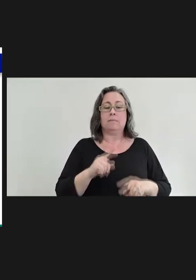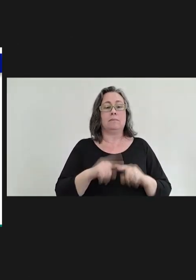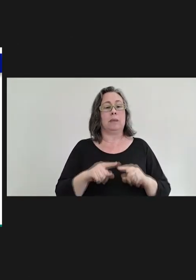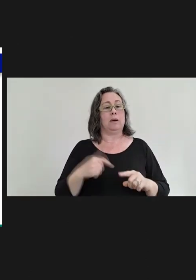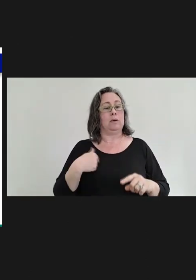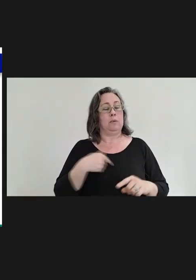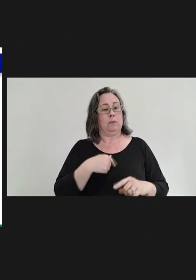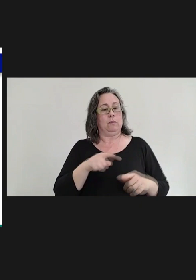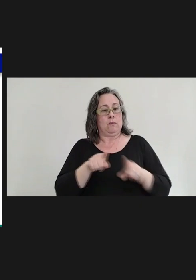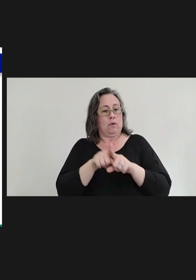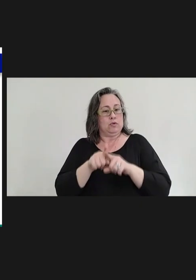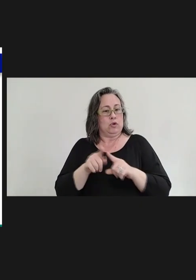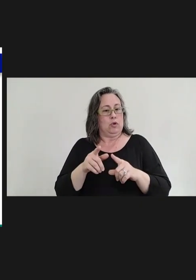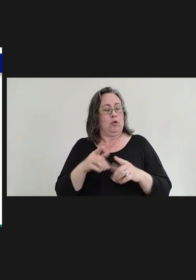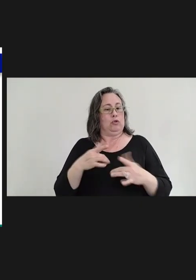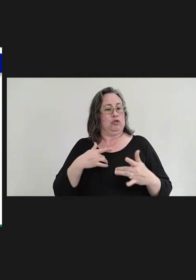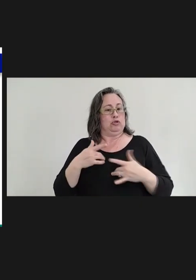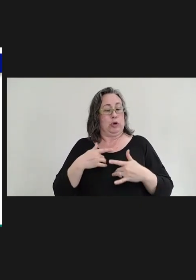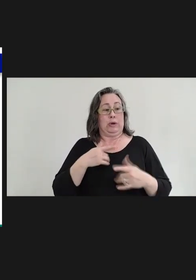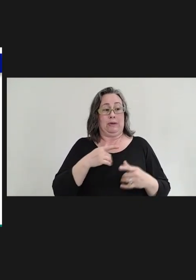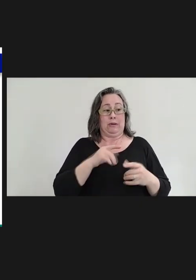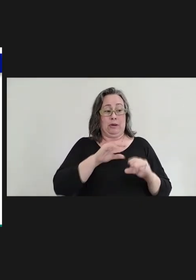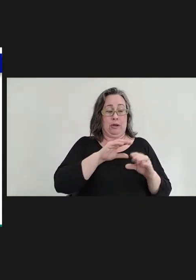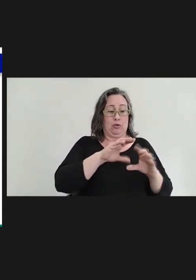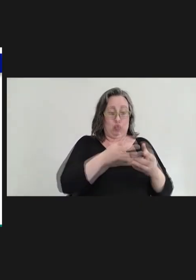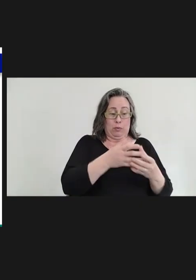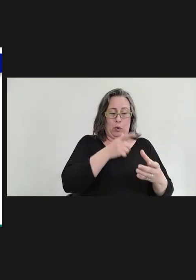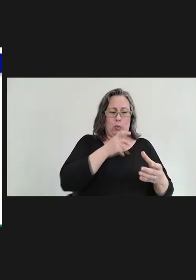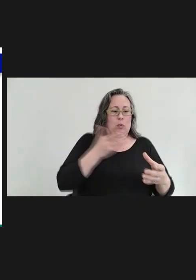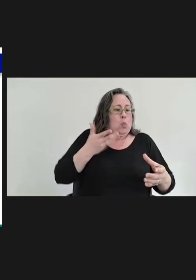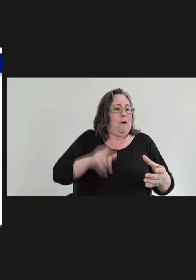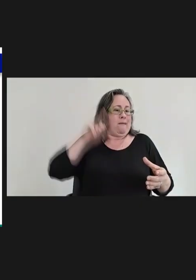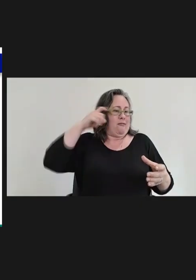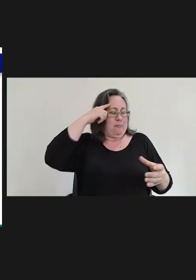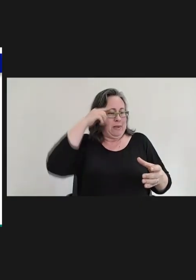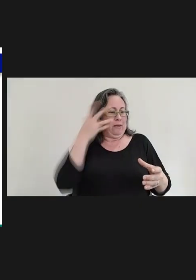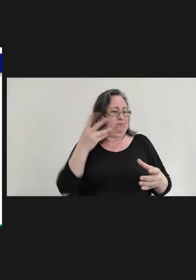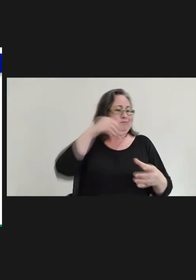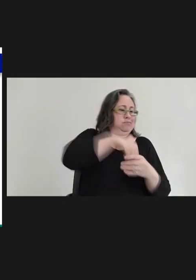the government in their business is going to maybe make it challenging for us moving forward to try